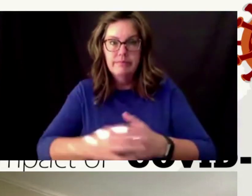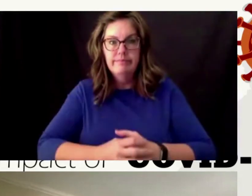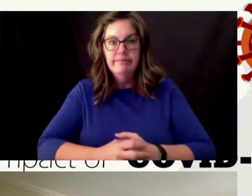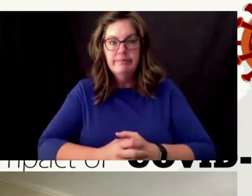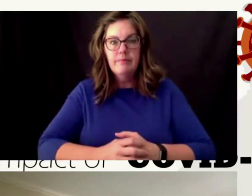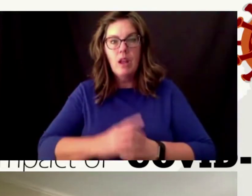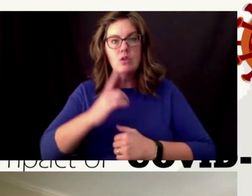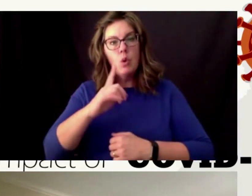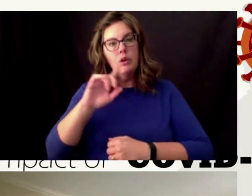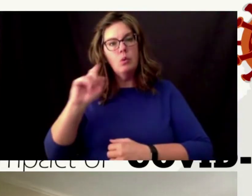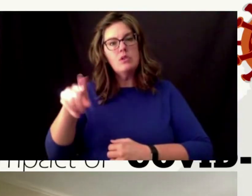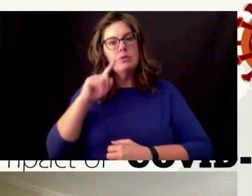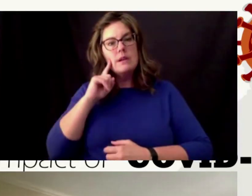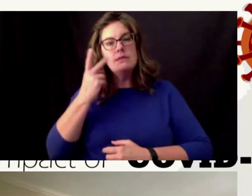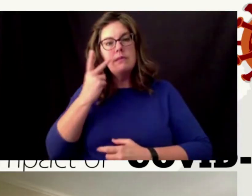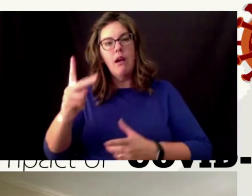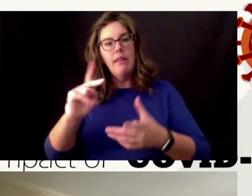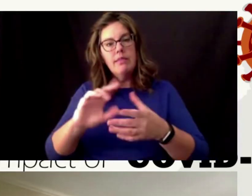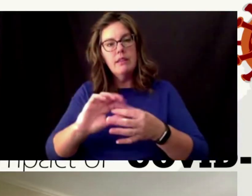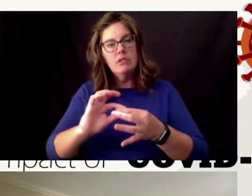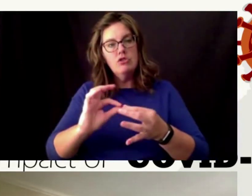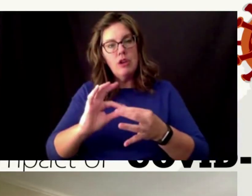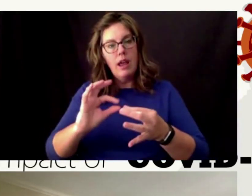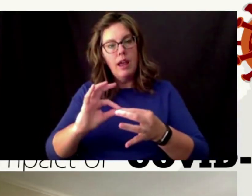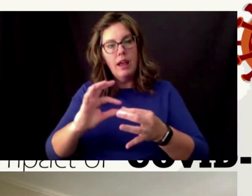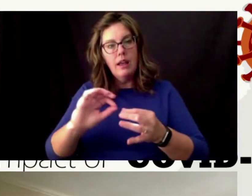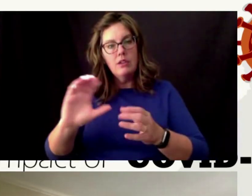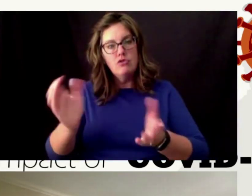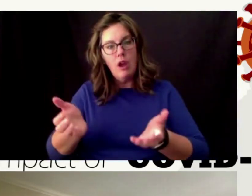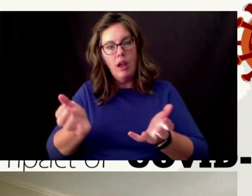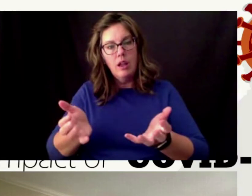chat that actually intrigued me really quickly was is there a difference you've seen and how students